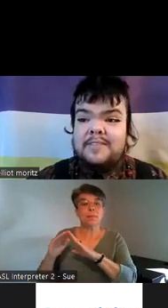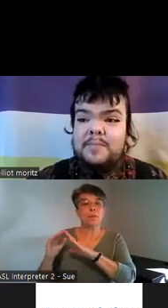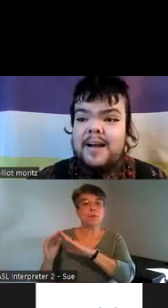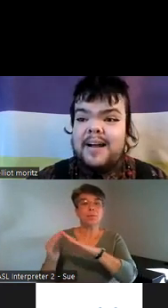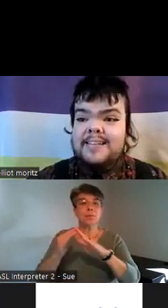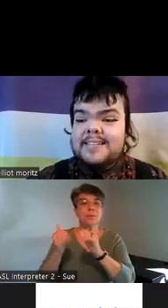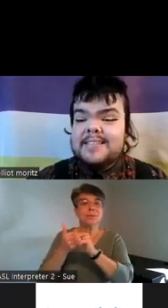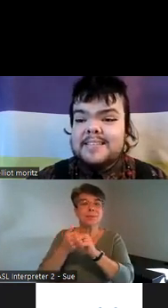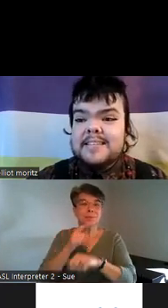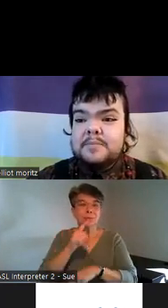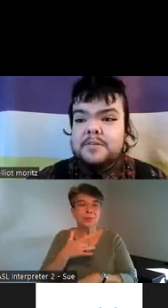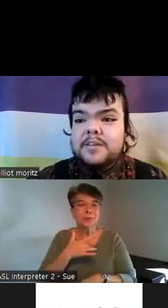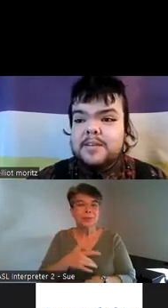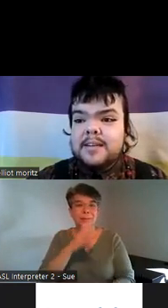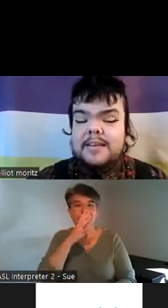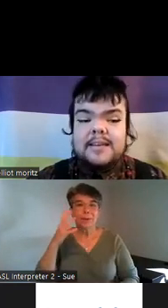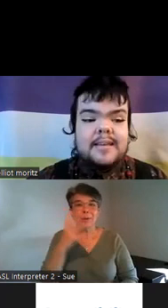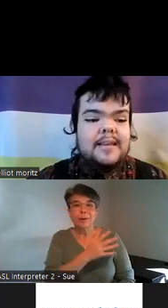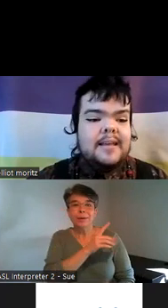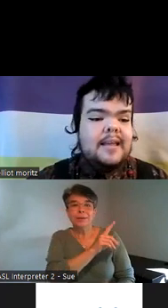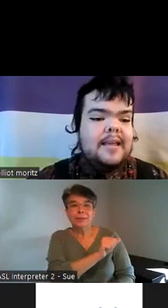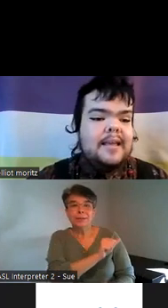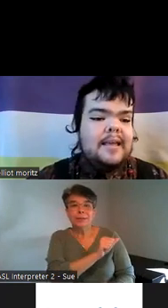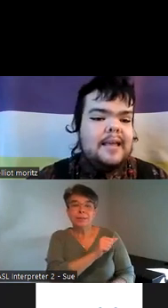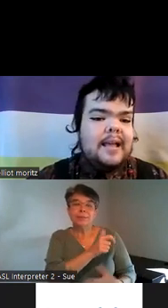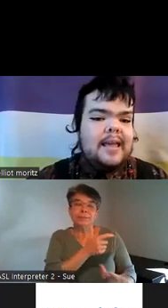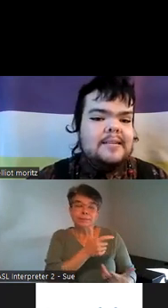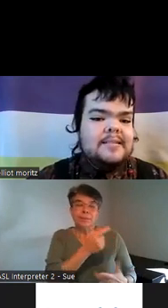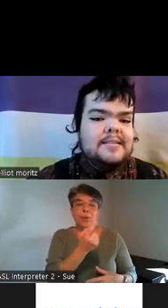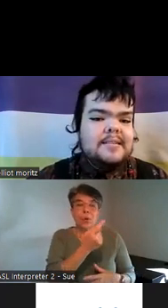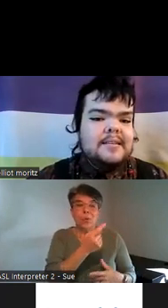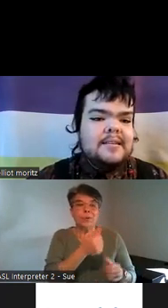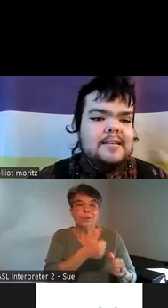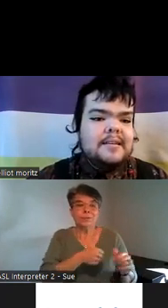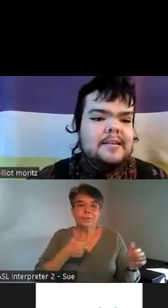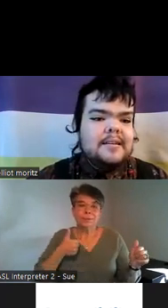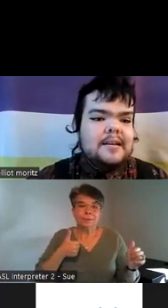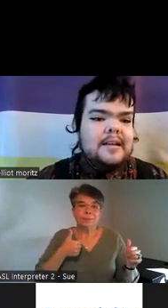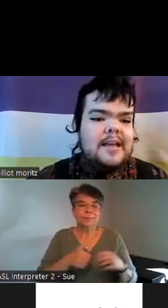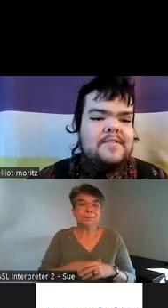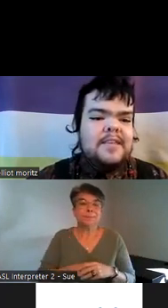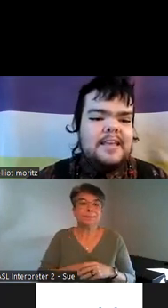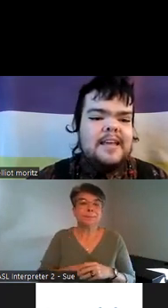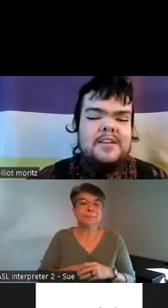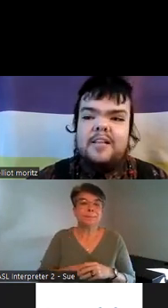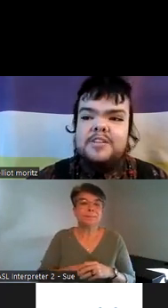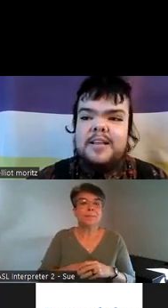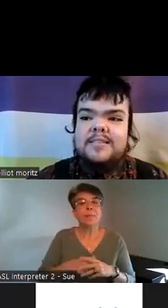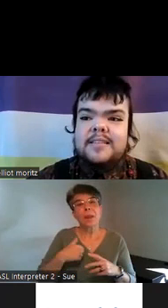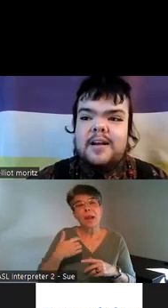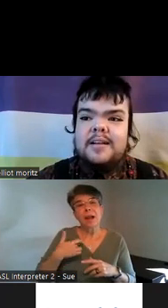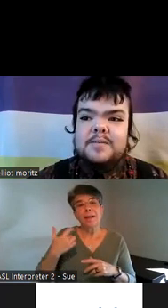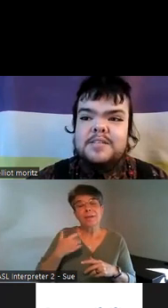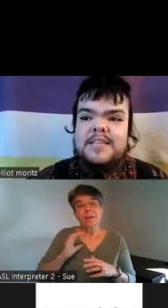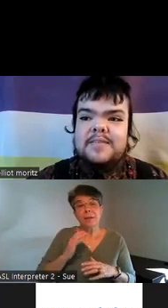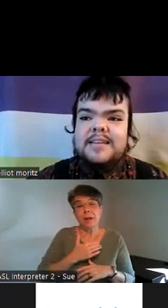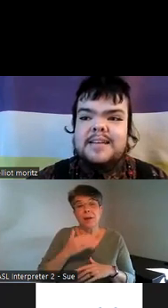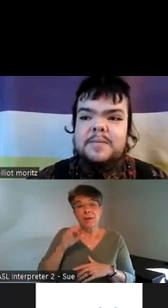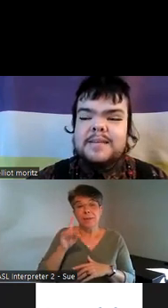Left Behind is the disabled community and I feel like that knowledge gets lost which is devastating